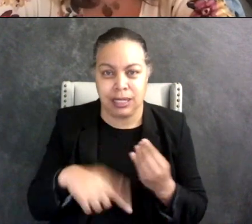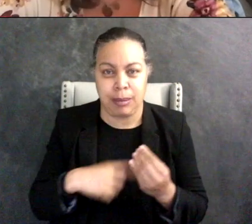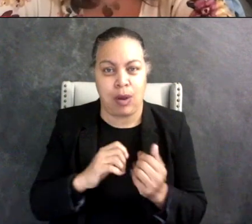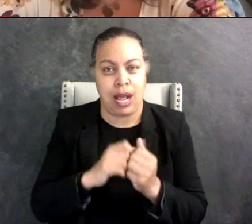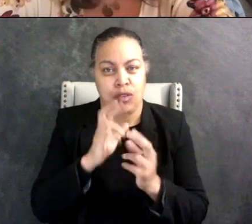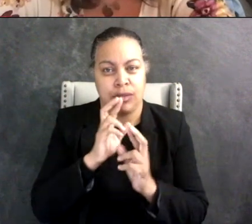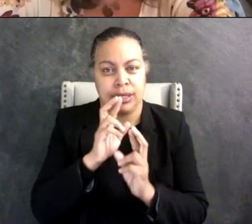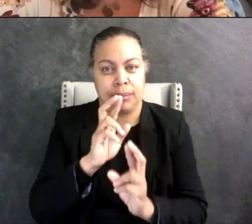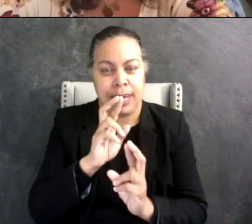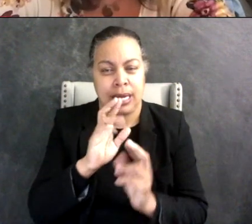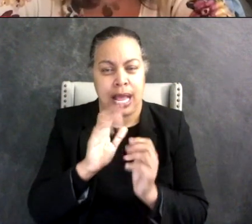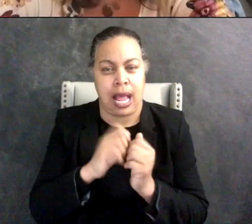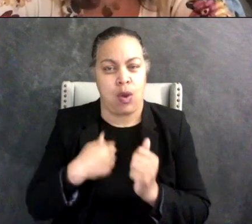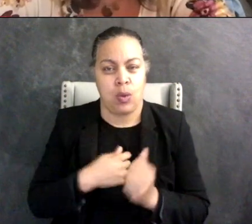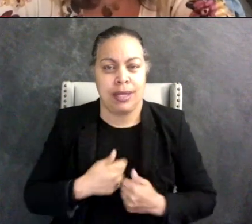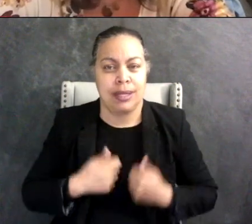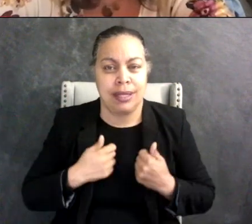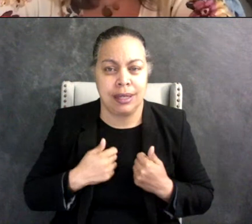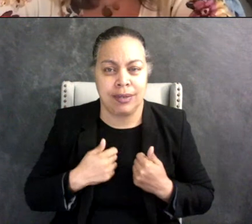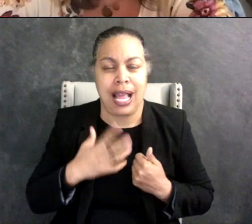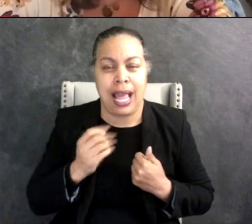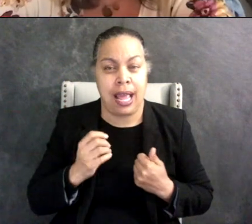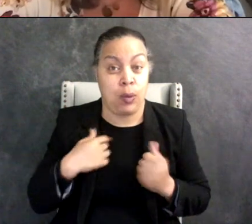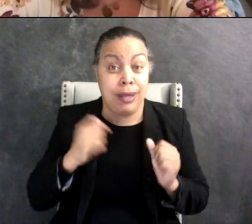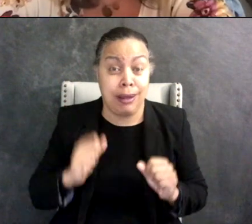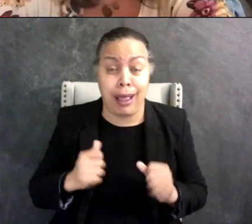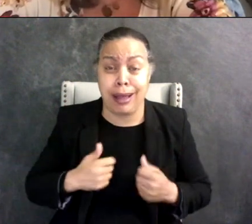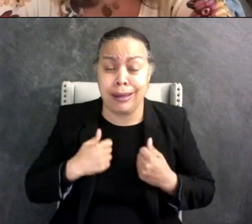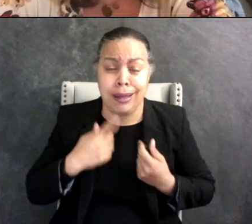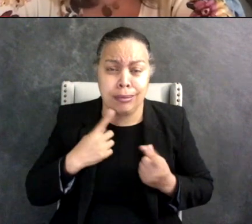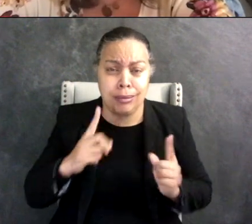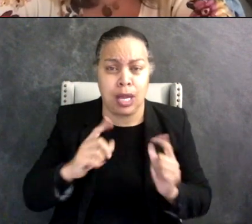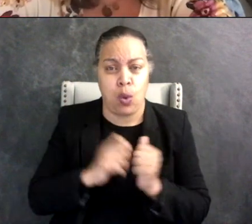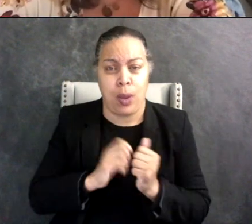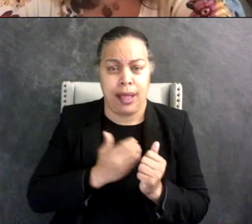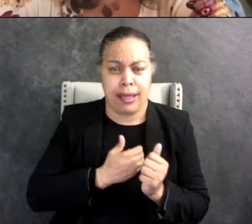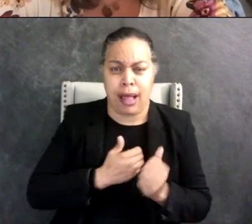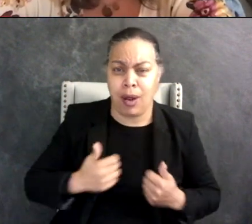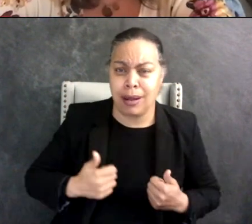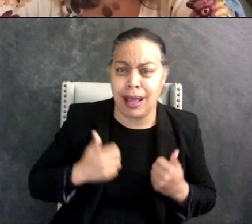that we are and how to to thrive in the life that you have with the neurology that you have.